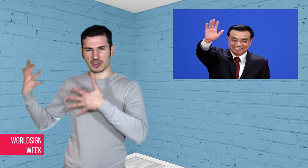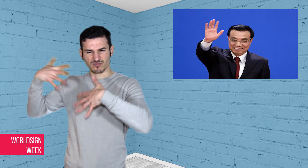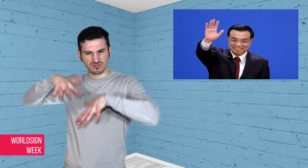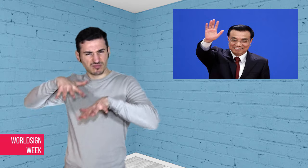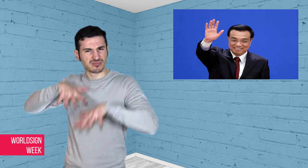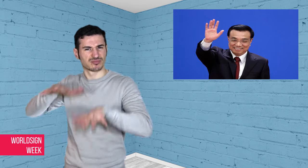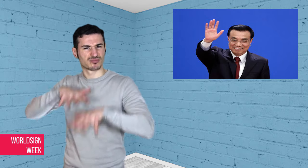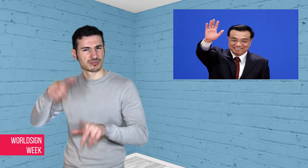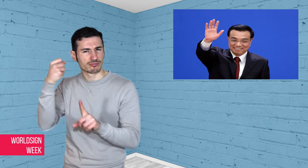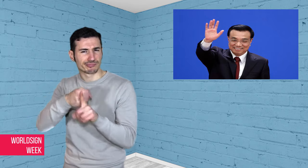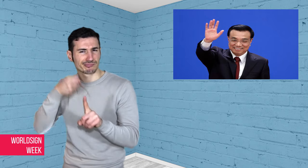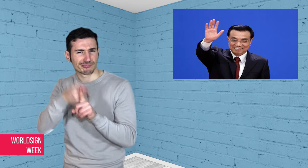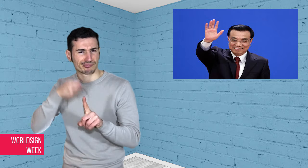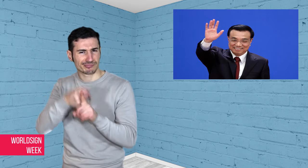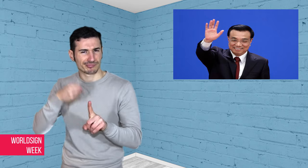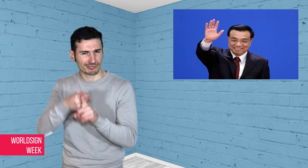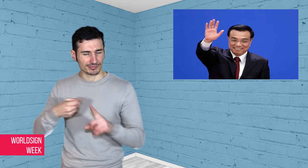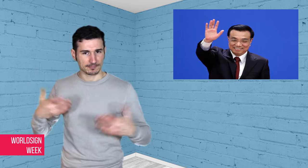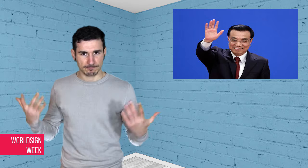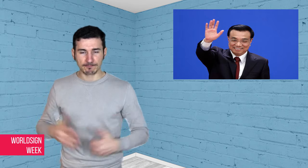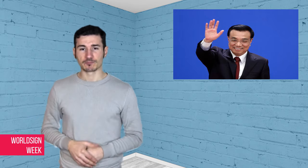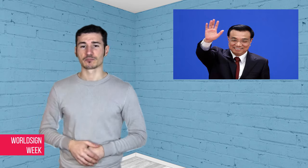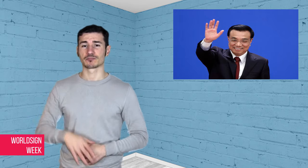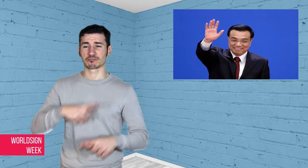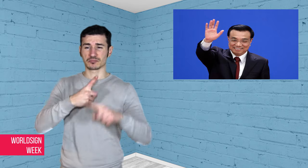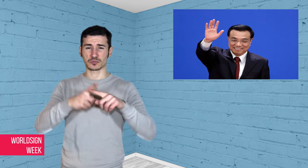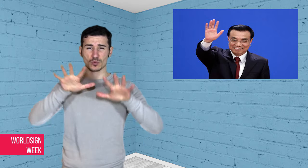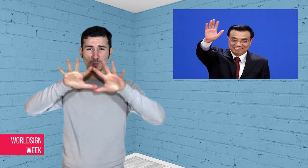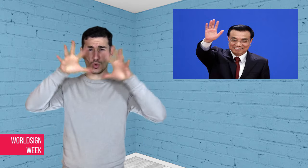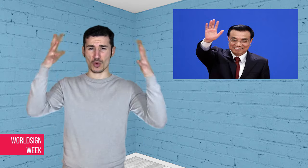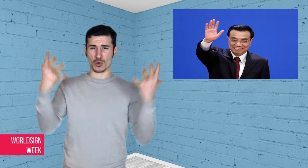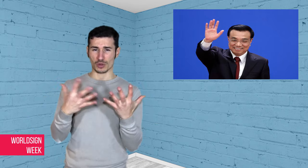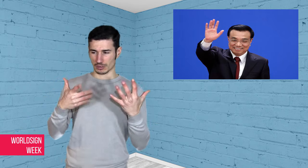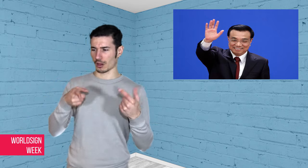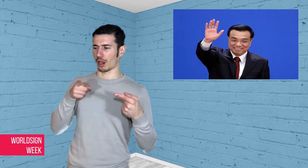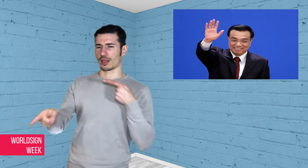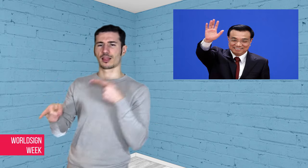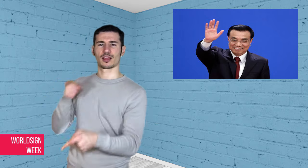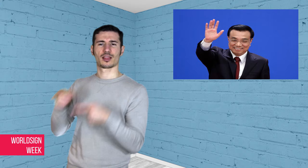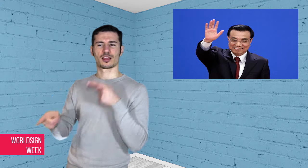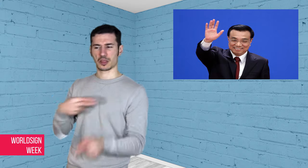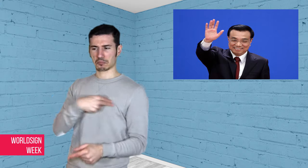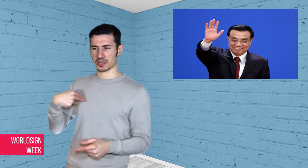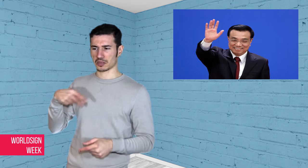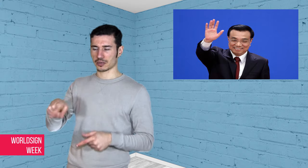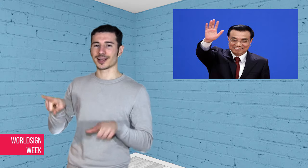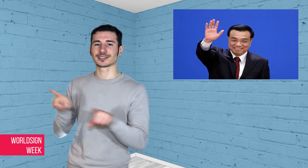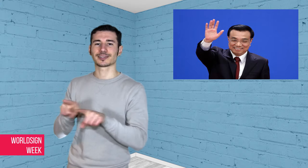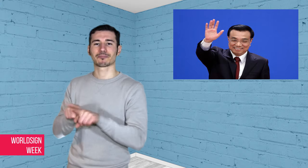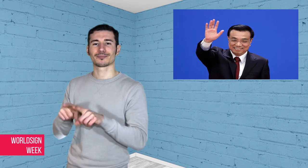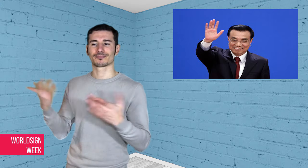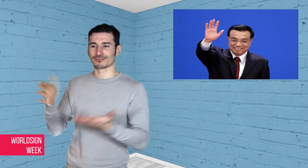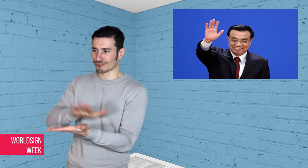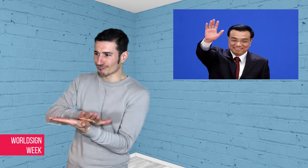protests, and international criticism due to its failure to clean up the